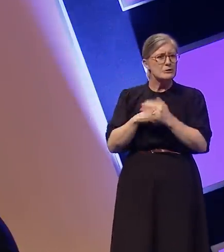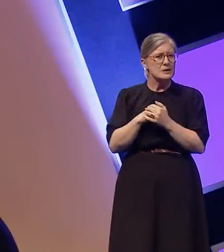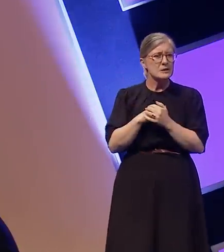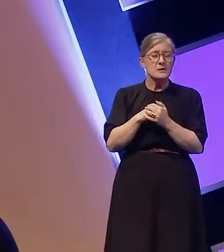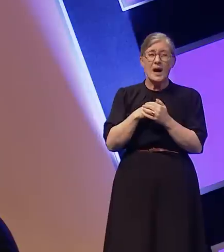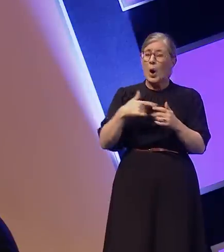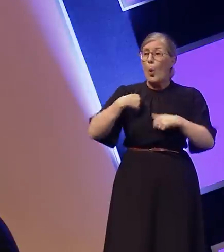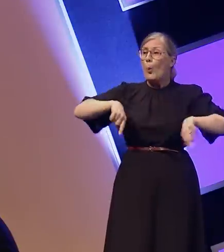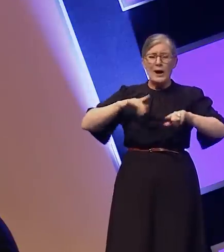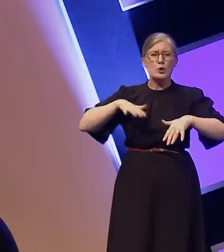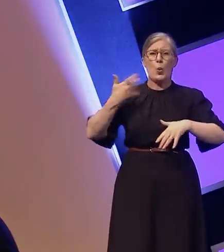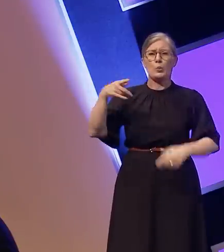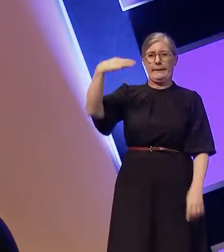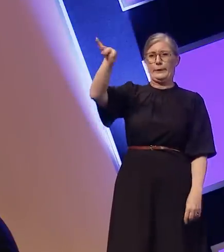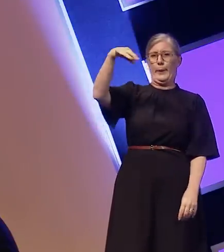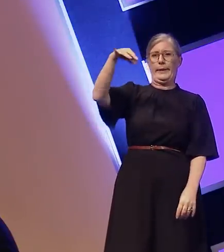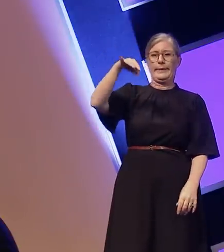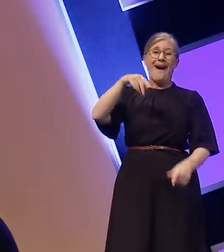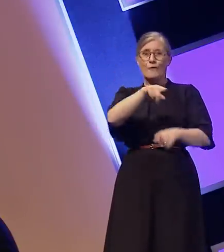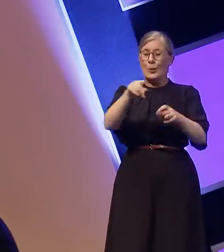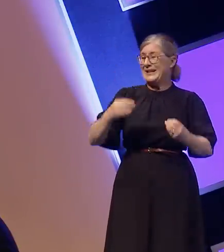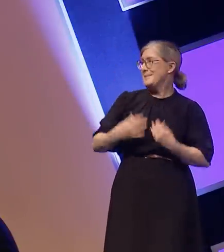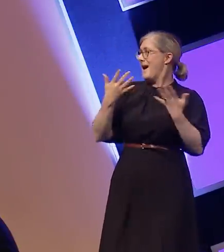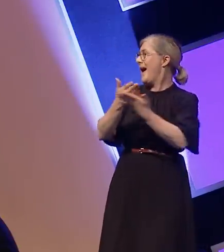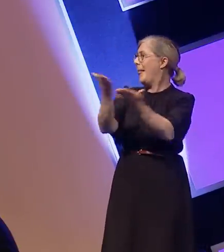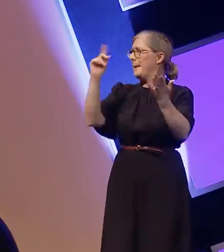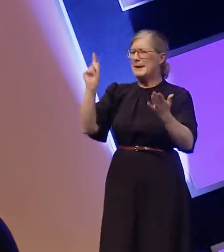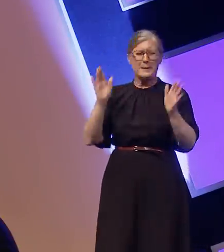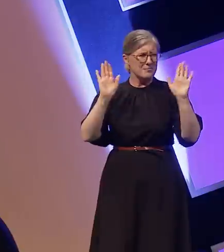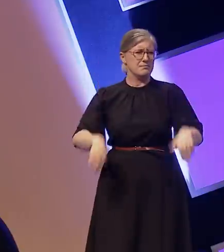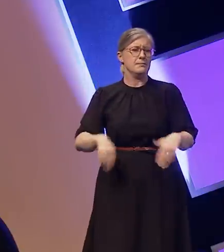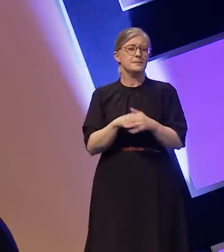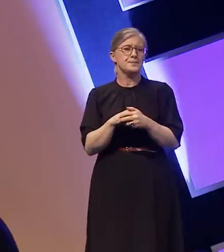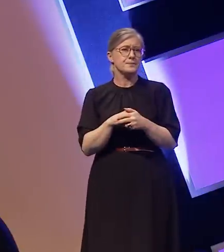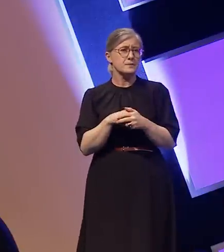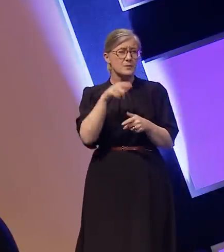If you are only going to take one thing away from this speech, please do not feel put off